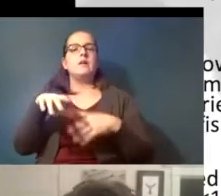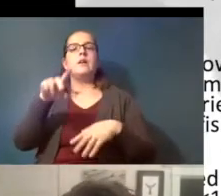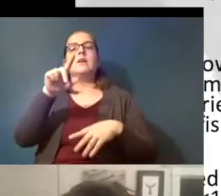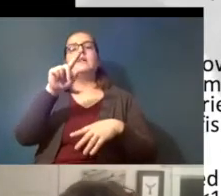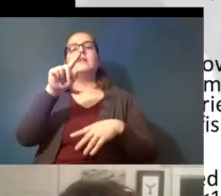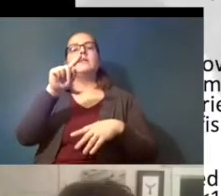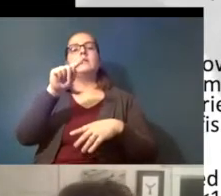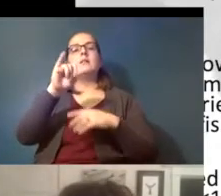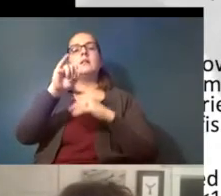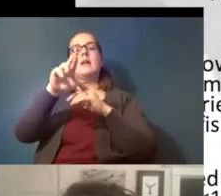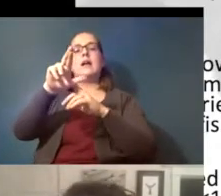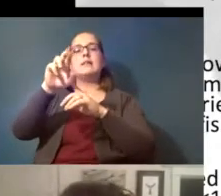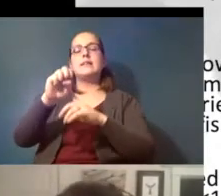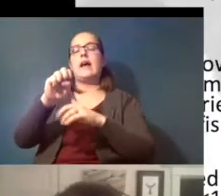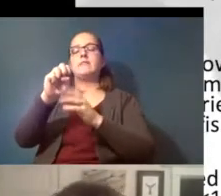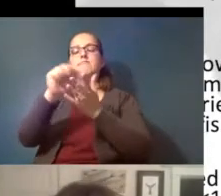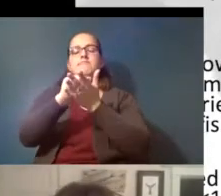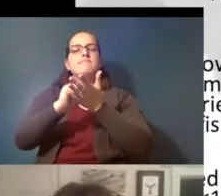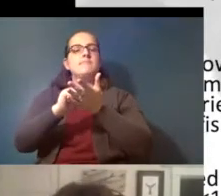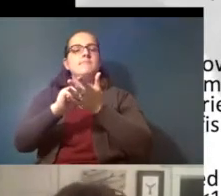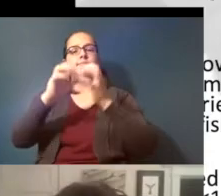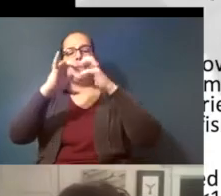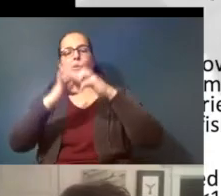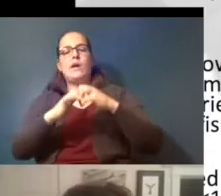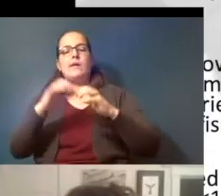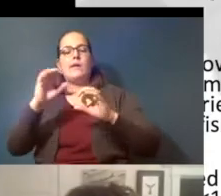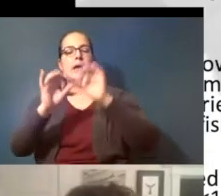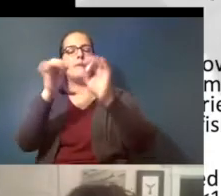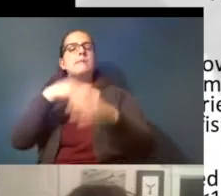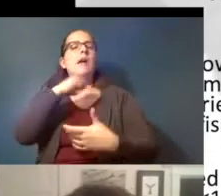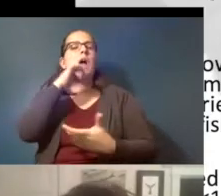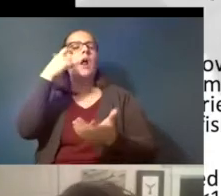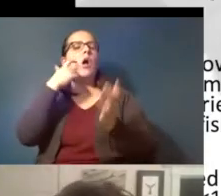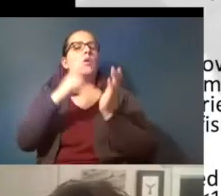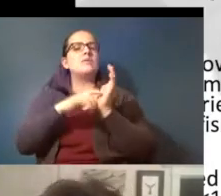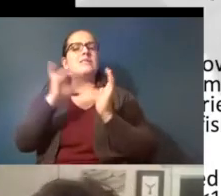um and some of you might be thinking i didn't realize tire wear particles were microplastics